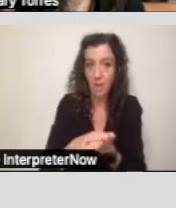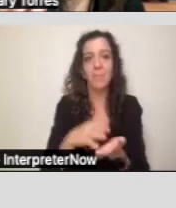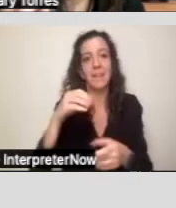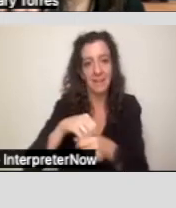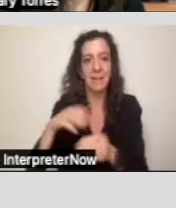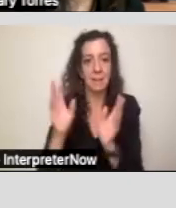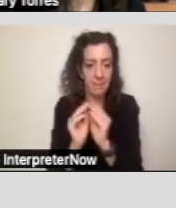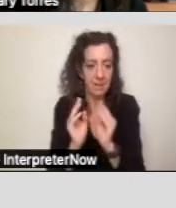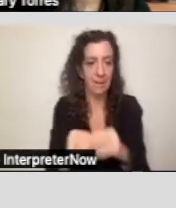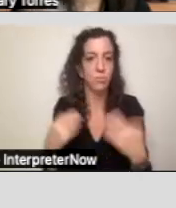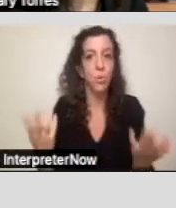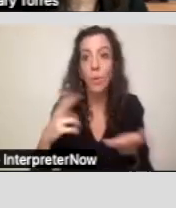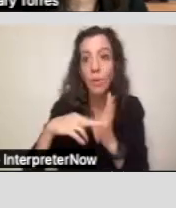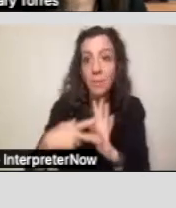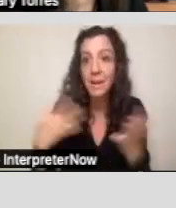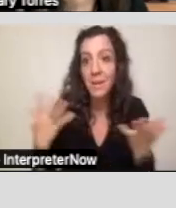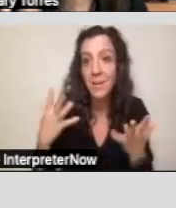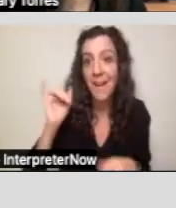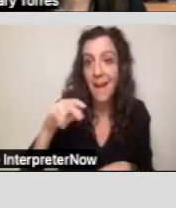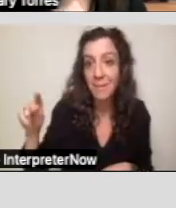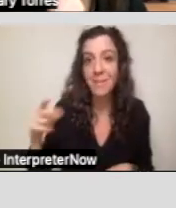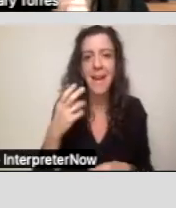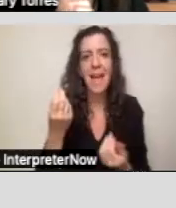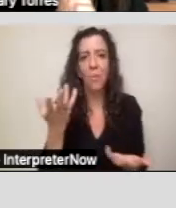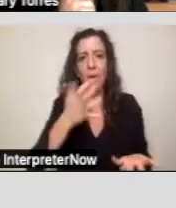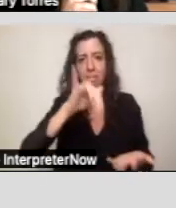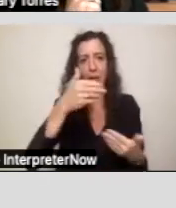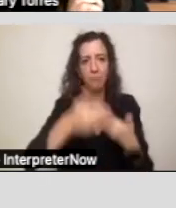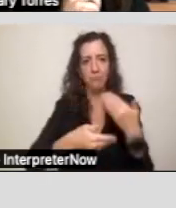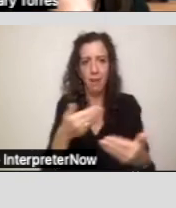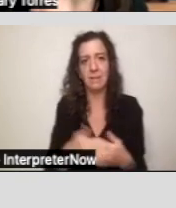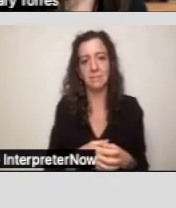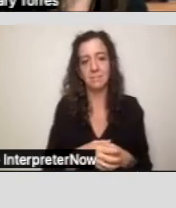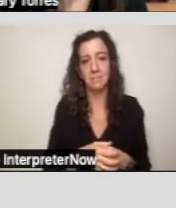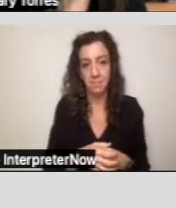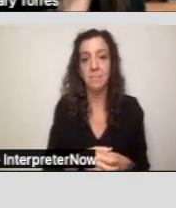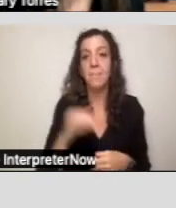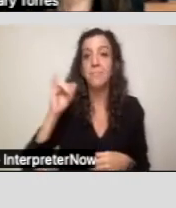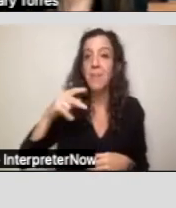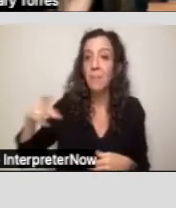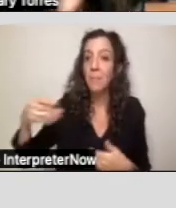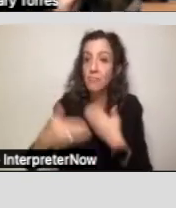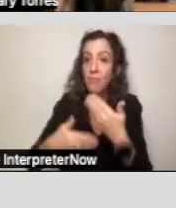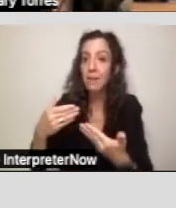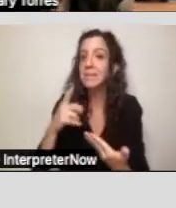And so what is an IPP and what is the IPP process? You can go to the next slide. So an IPP process it's basically.. it is a document...